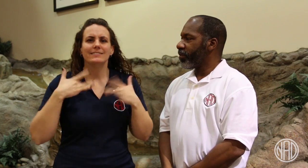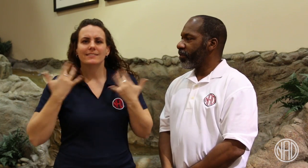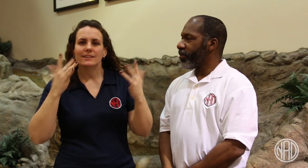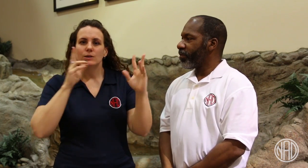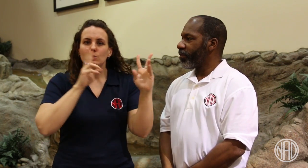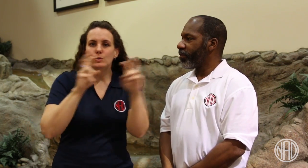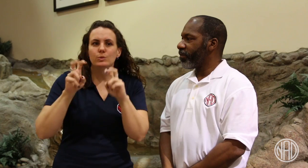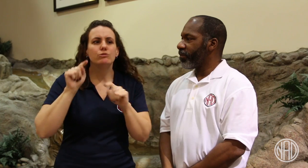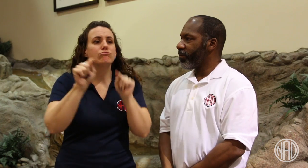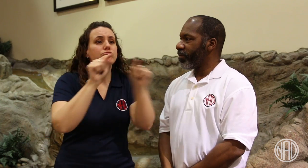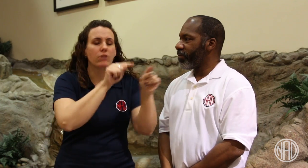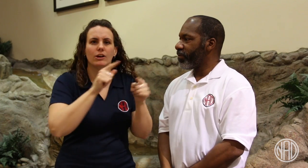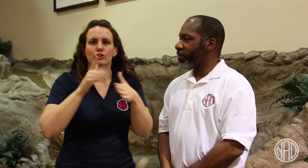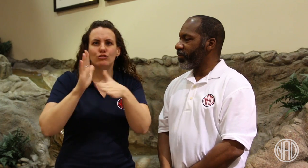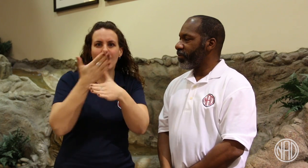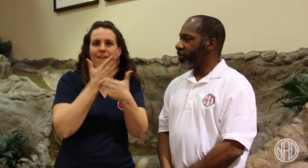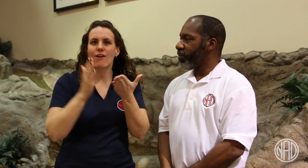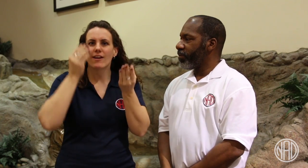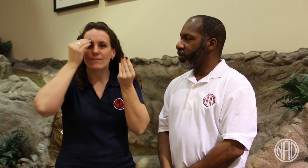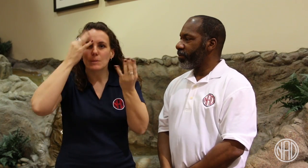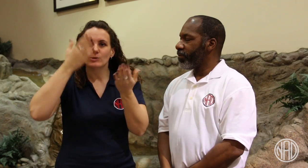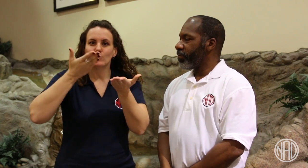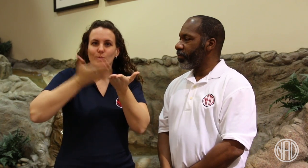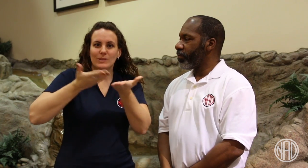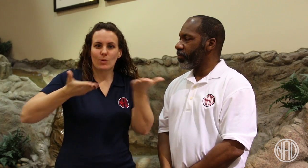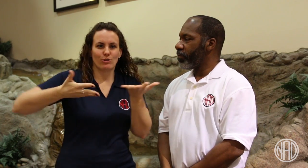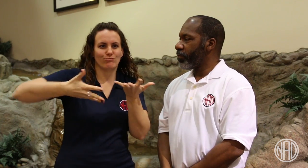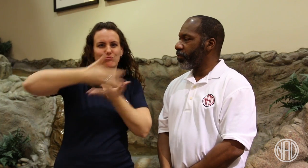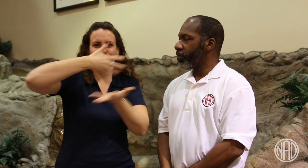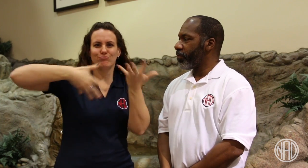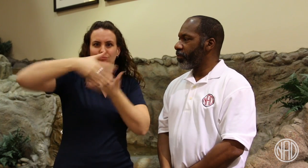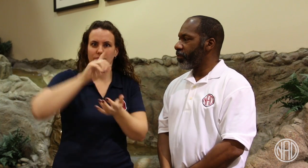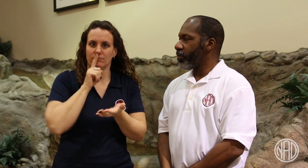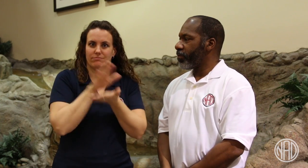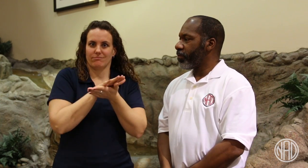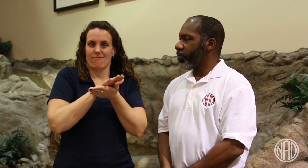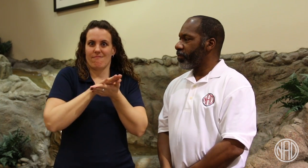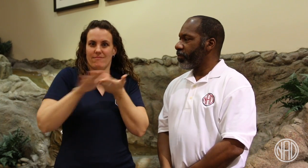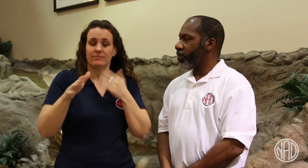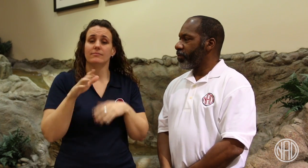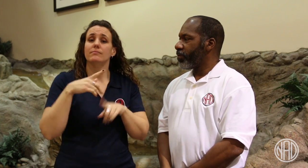These meetings are such a nice opportunity to share updates and resources with each other.